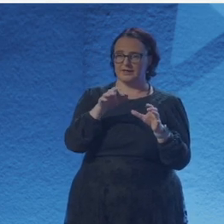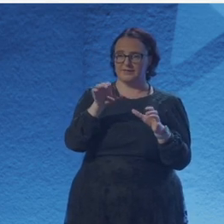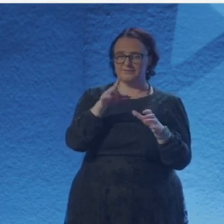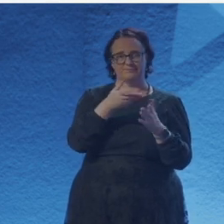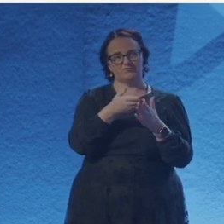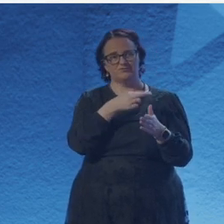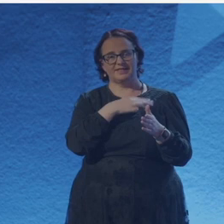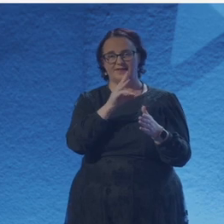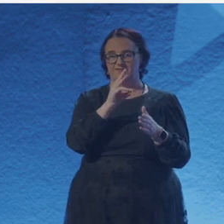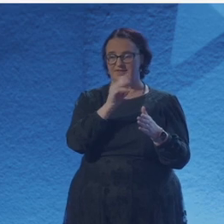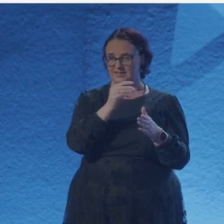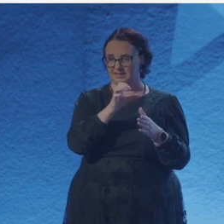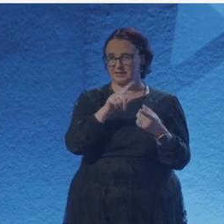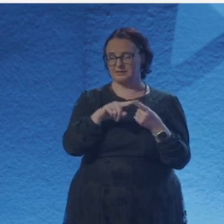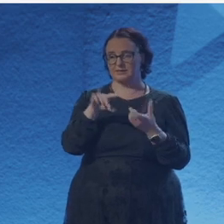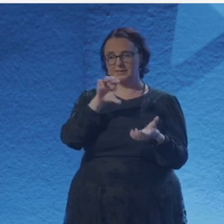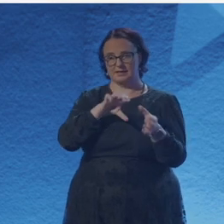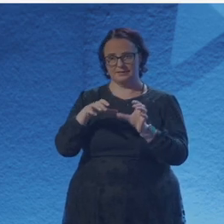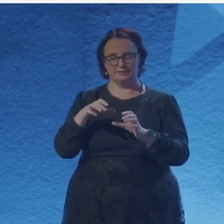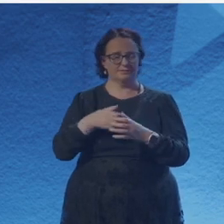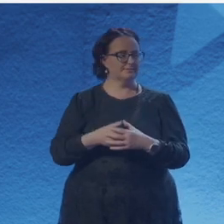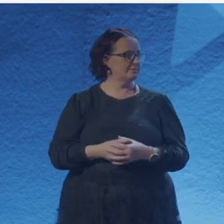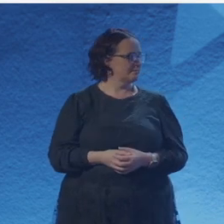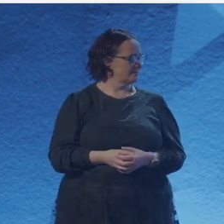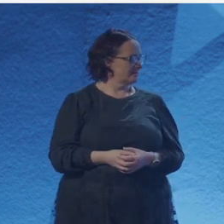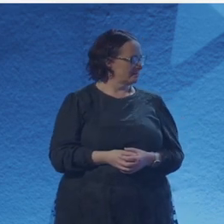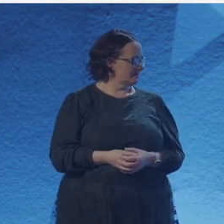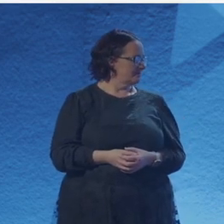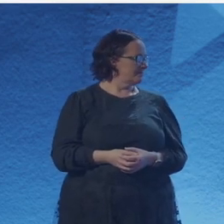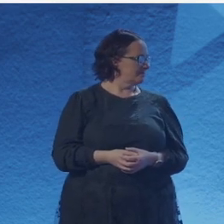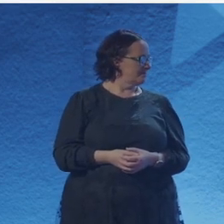And that was a really fun interview to do because it kind of, yeah,